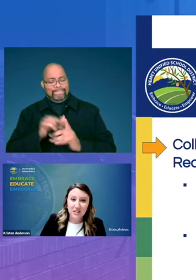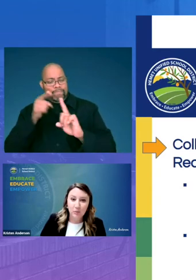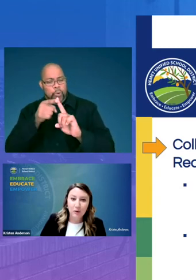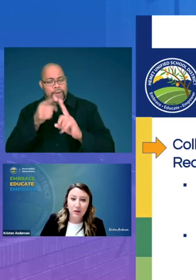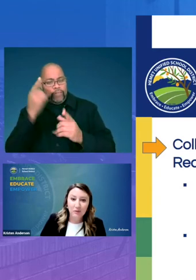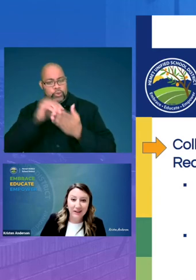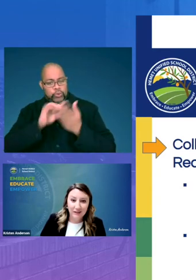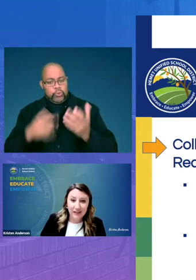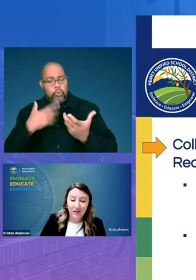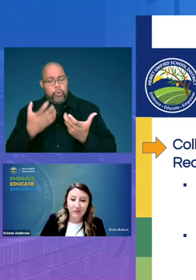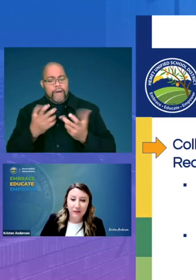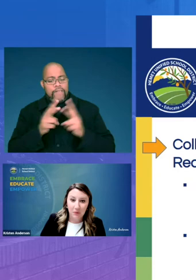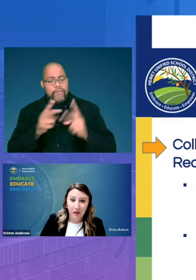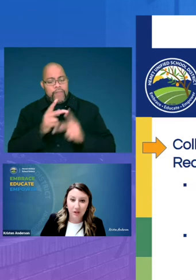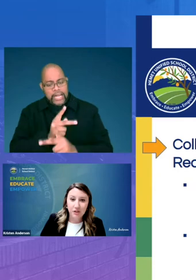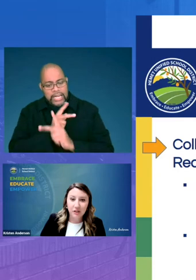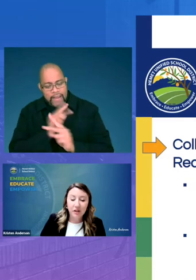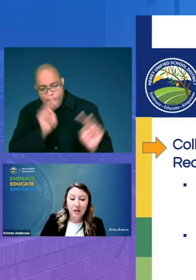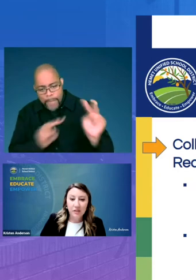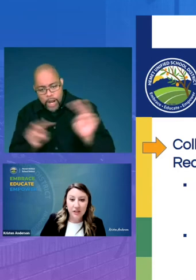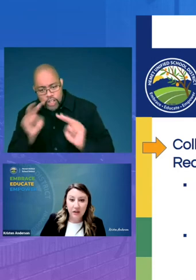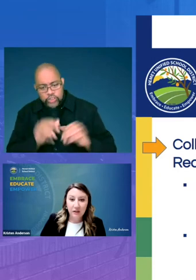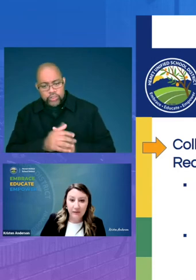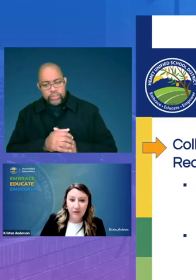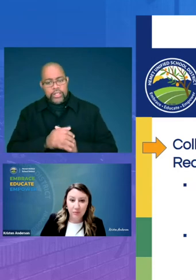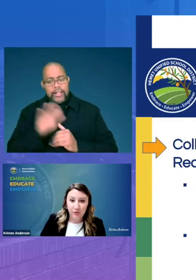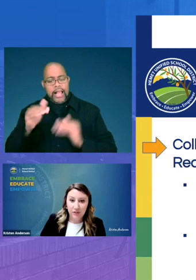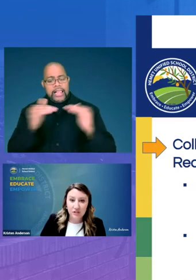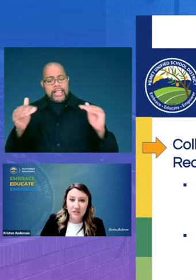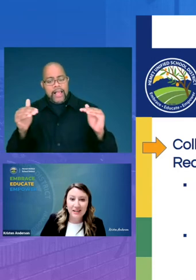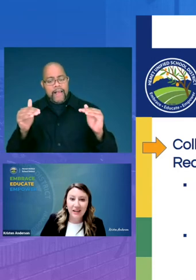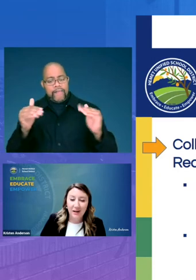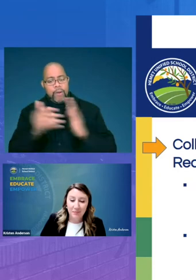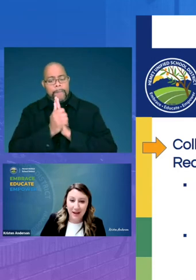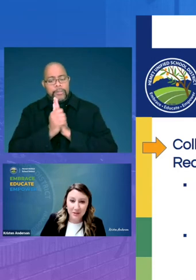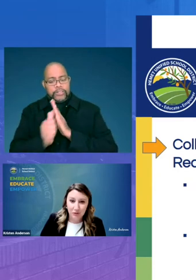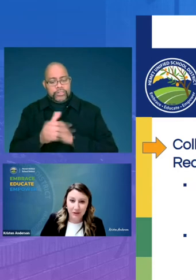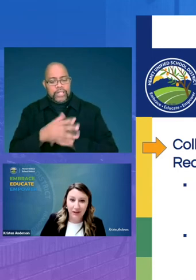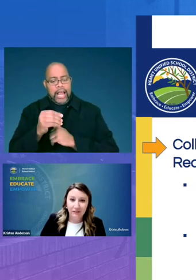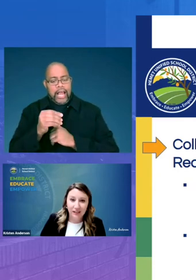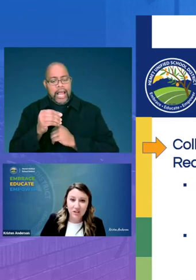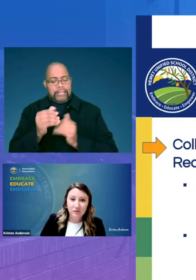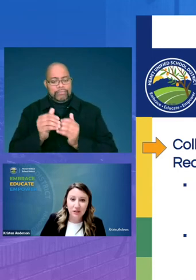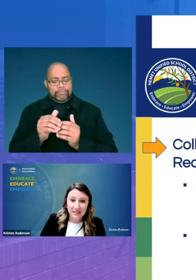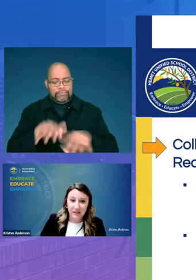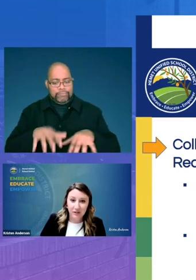we want to very carefully monitor their level of proficiency and mastery of each of the standards